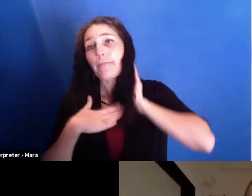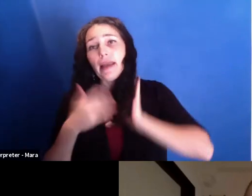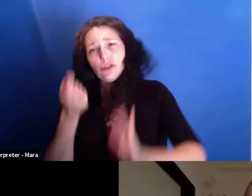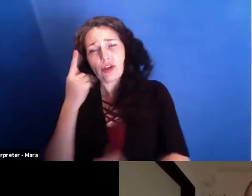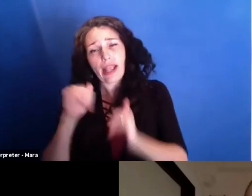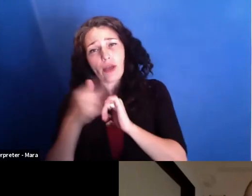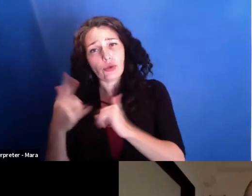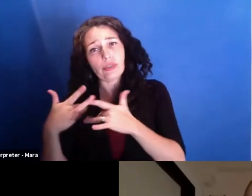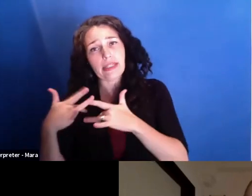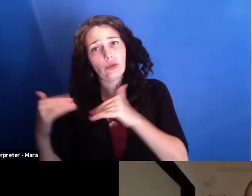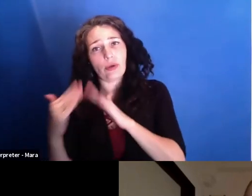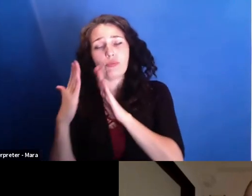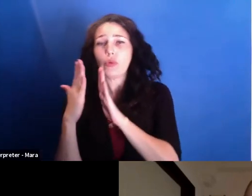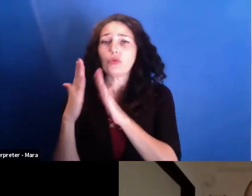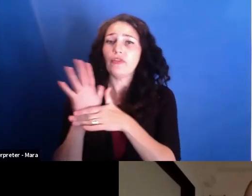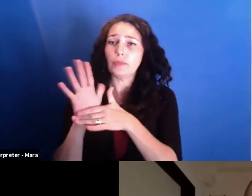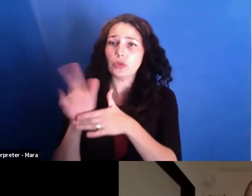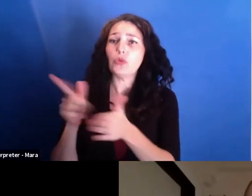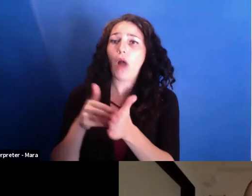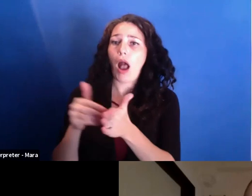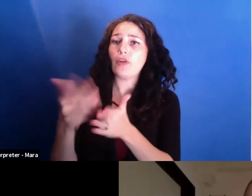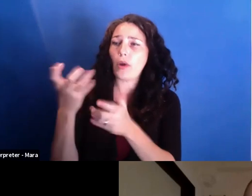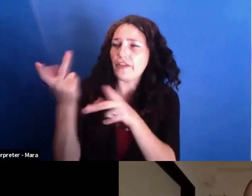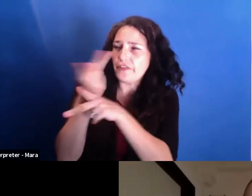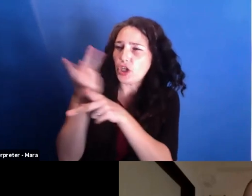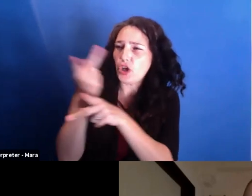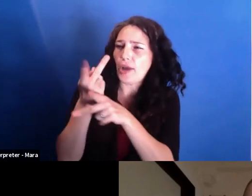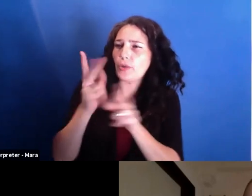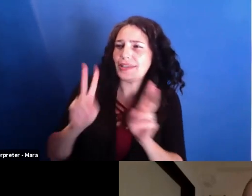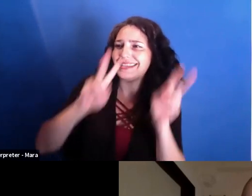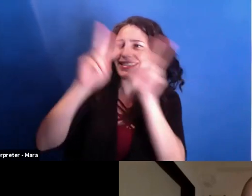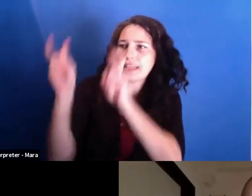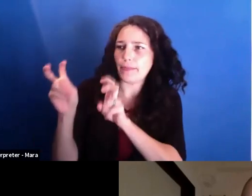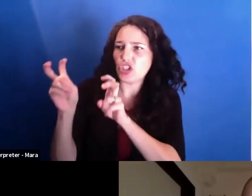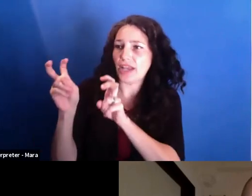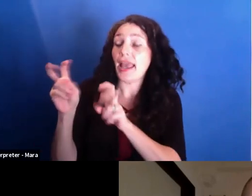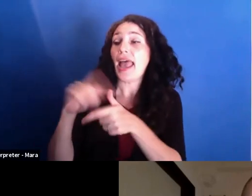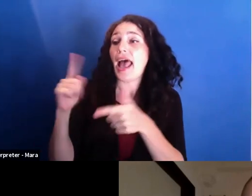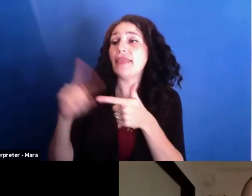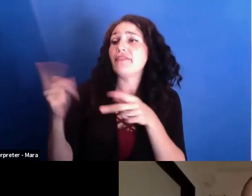it really is trying to figure out a subject that you're interested in and then trying to figure out a way.